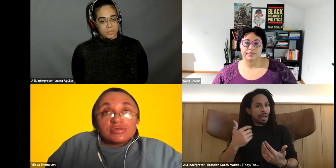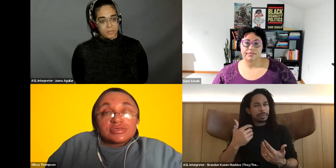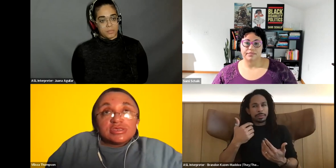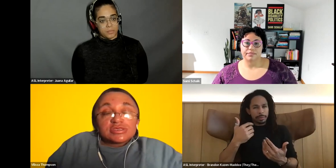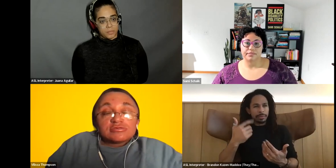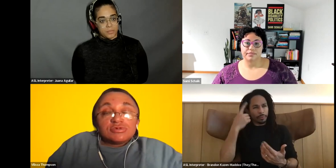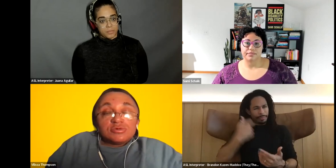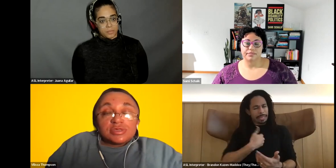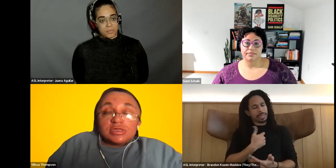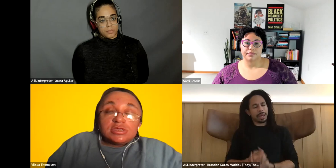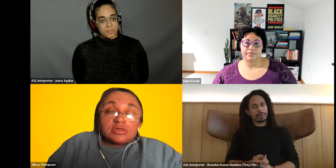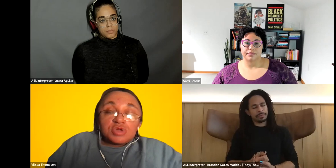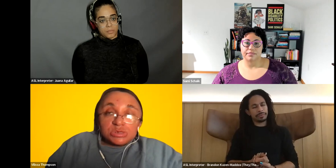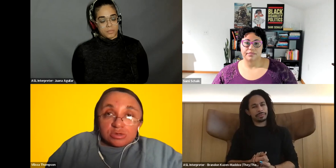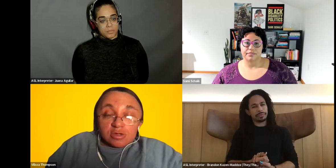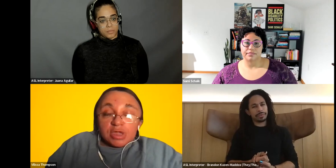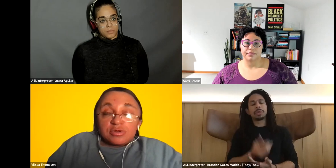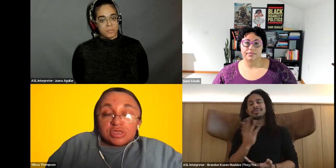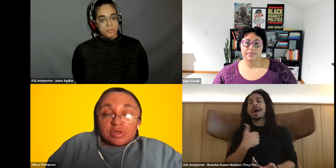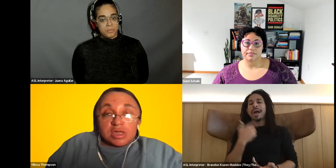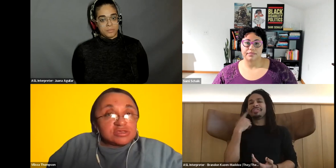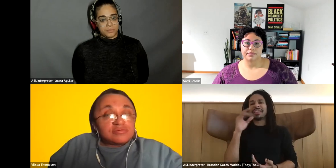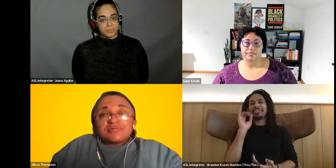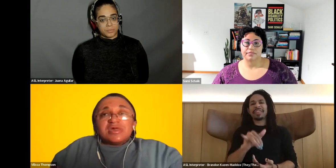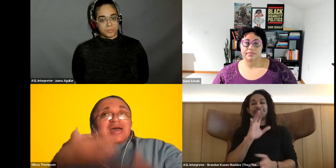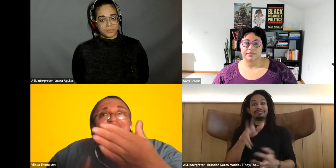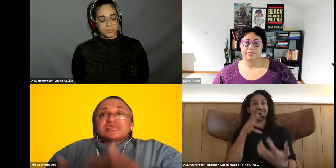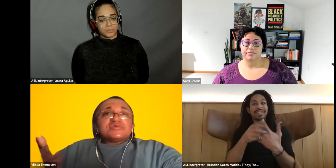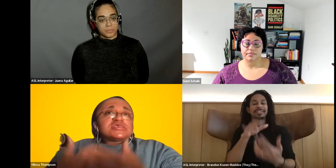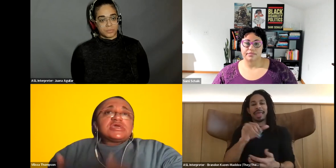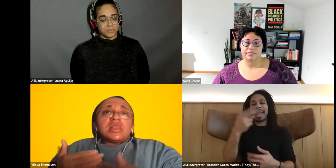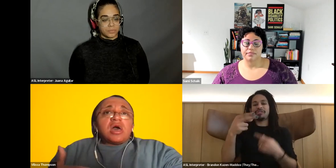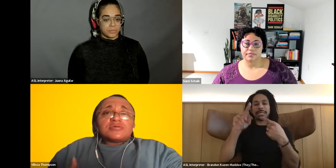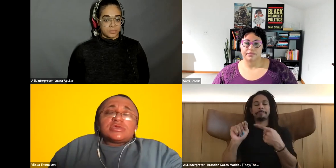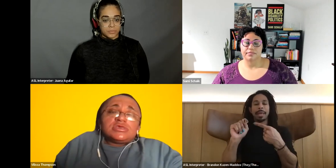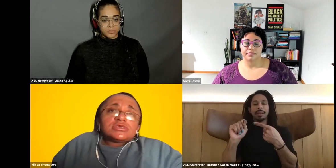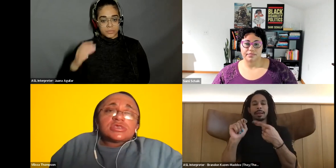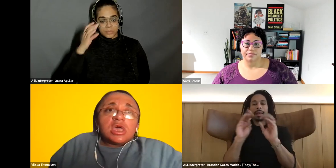Vilissa Thompson: it's. You know since the creation of the Harriet Tubman Collective I just been seeing a lot of these